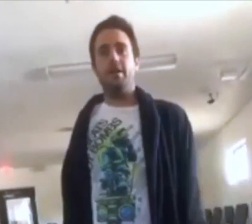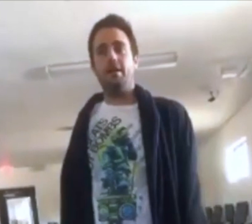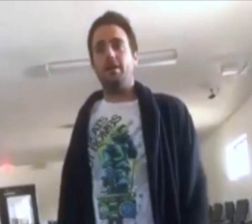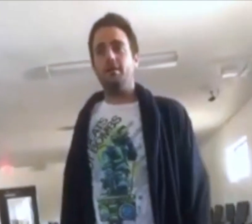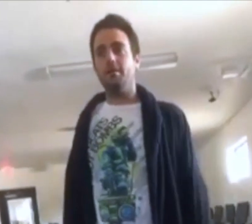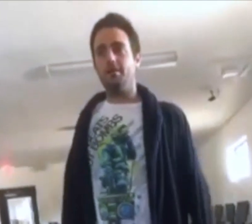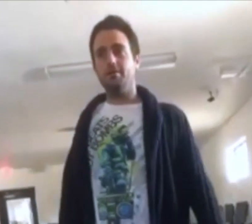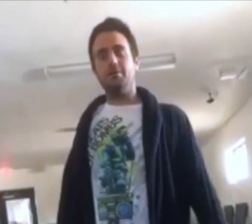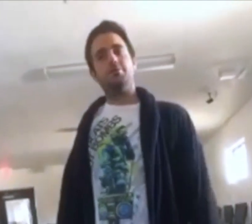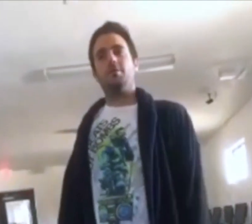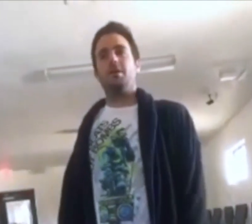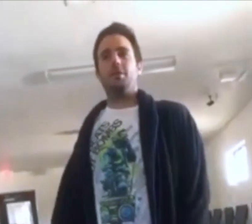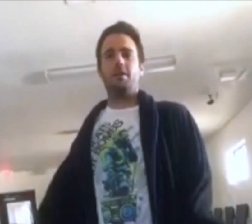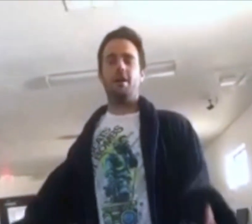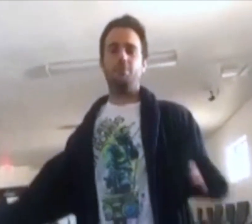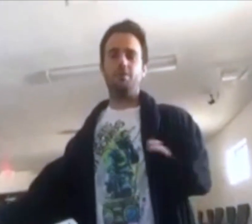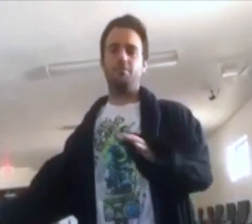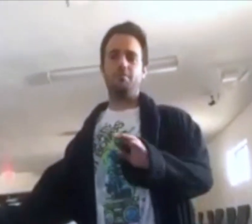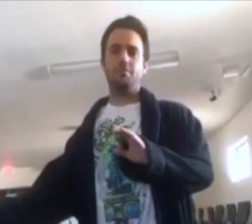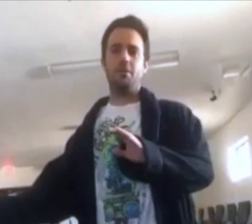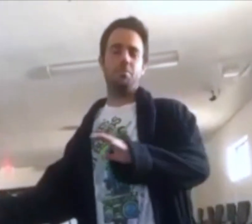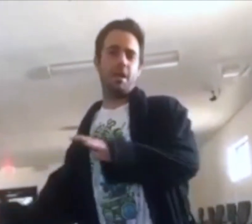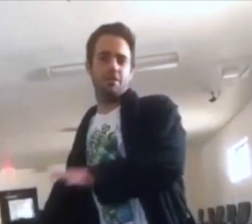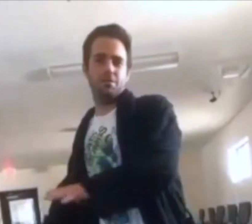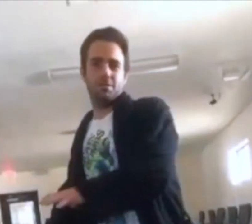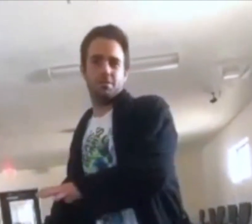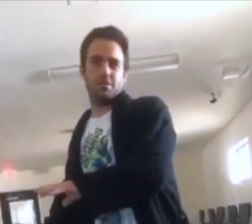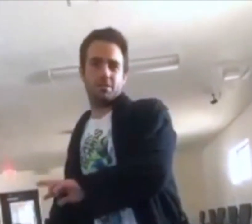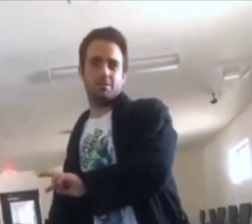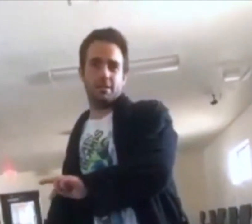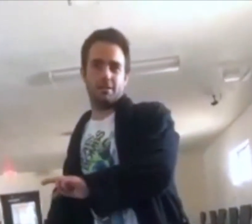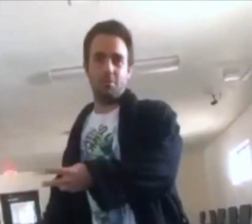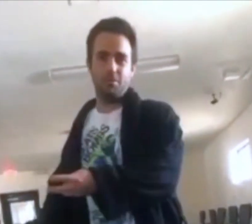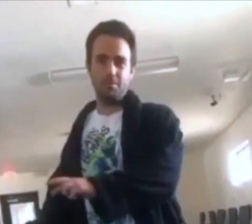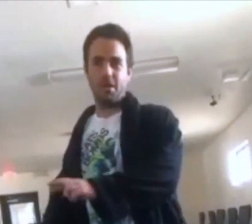And, so, I thought I would apply those since like double kind of life skills,